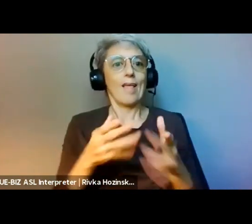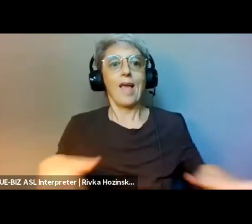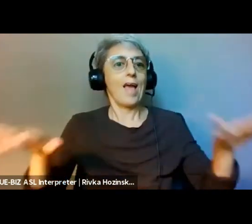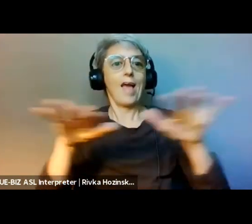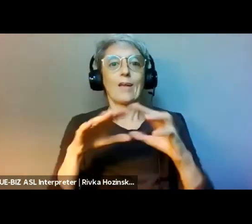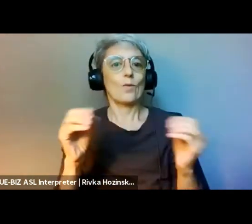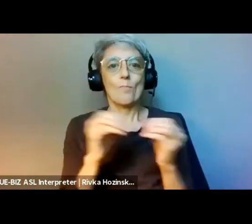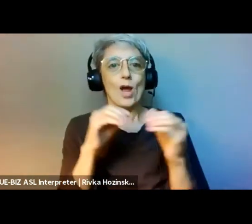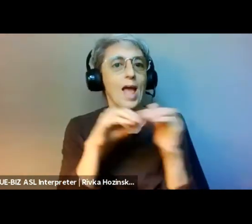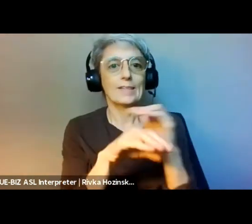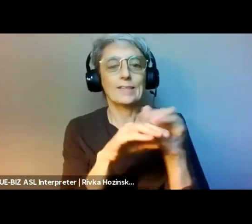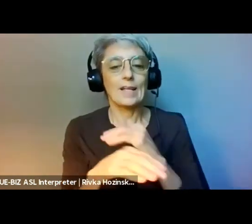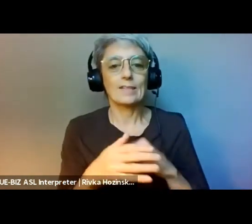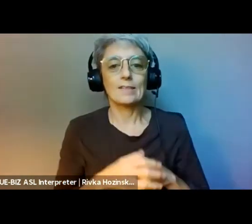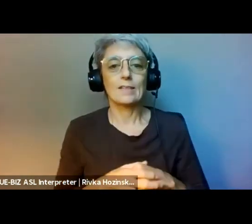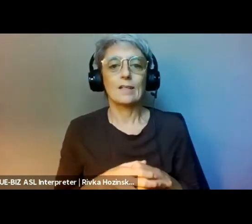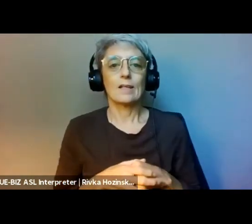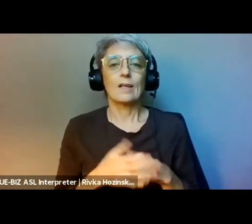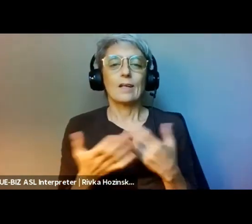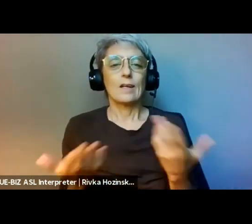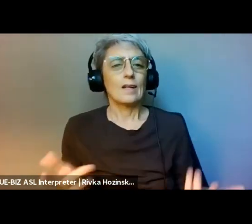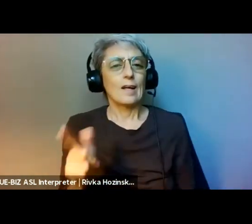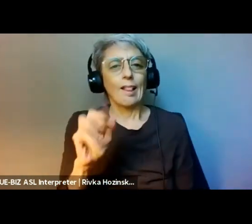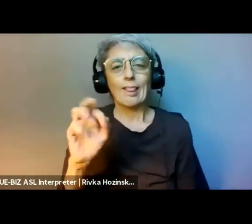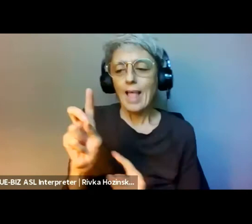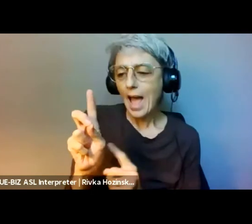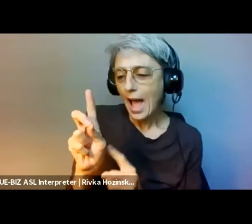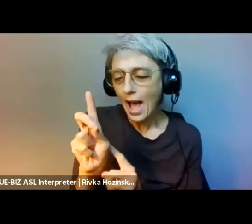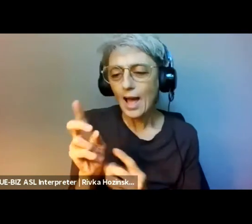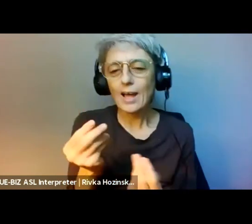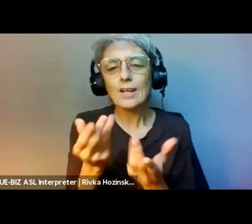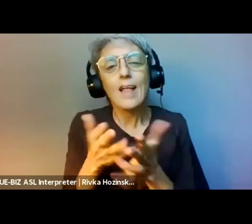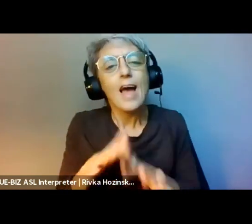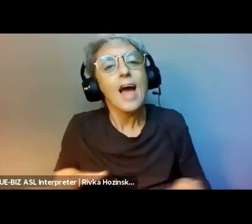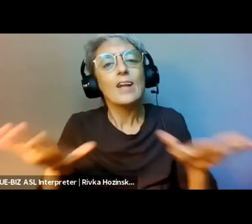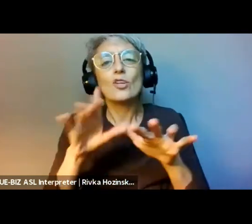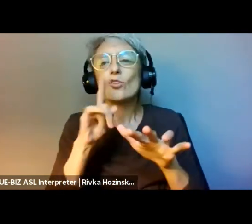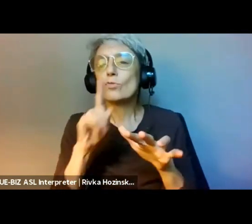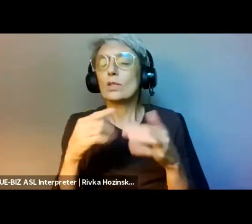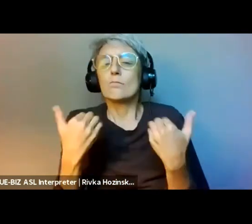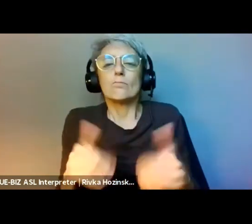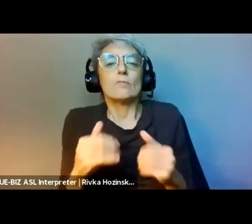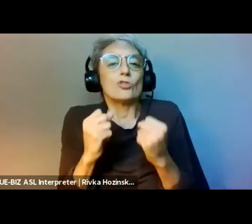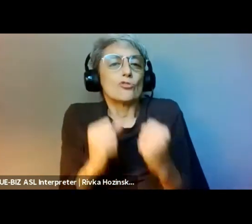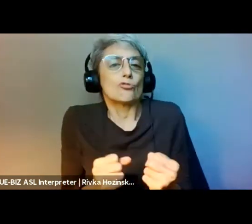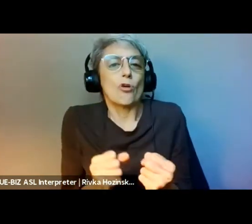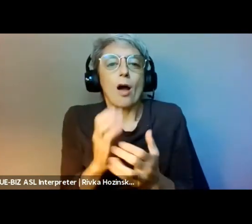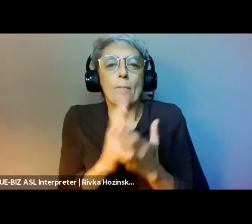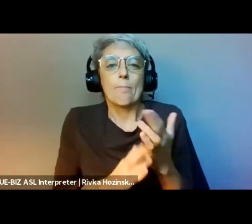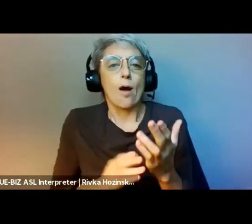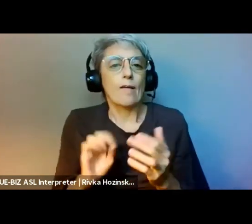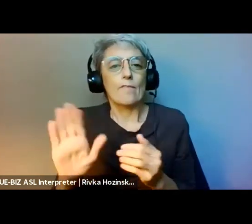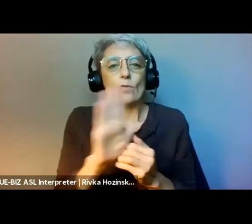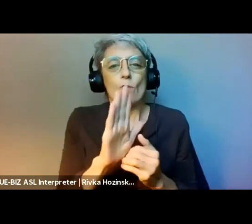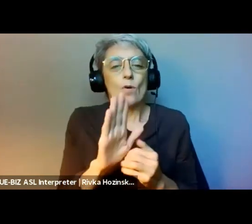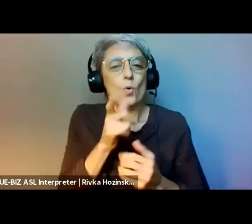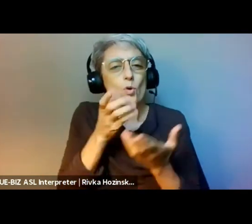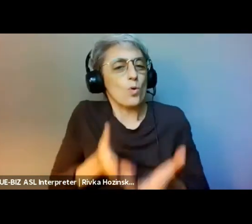Hence, nonprofits can only be as radical as their donors and often must shape their activities